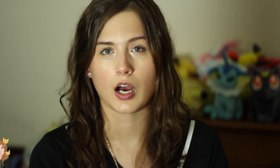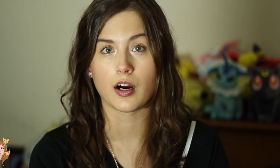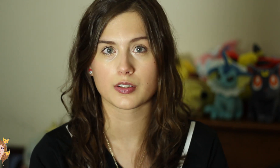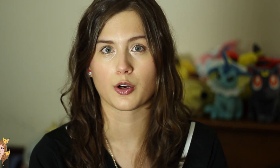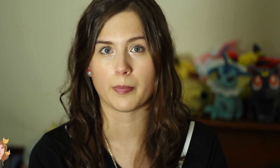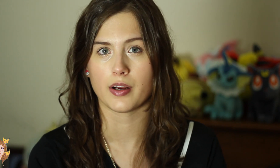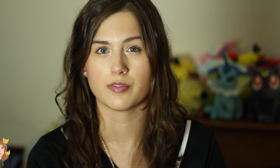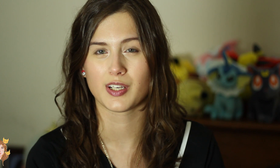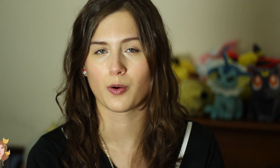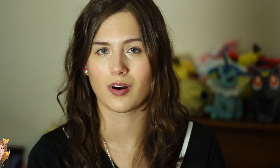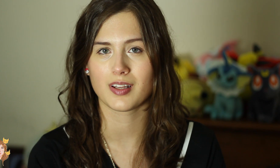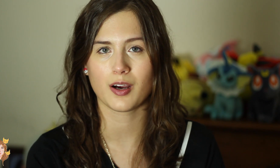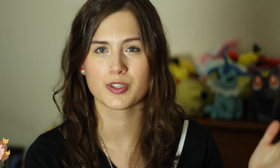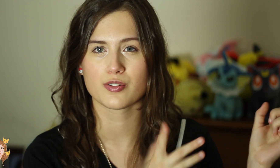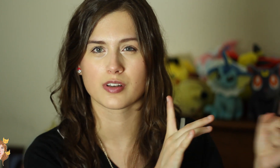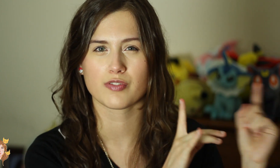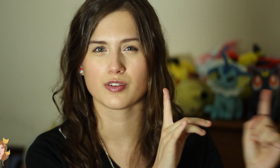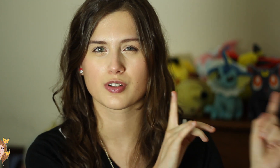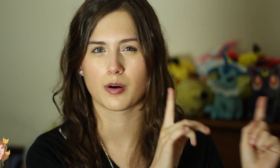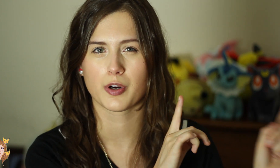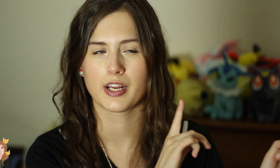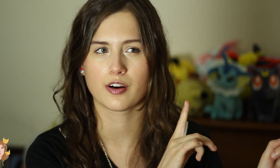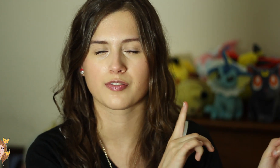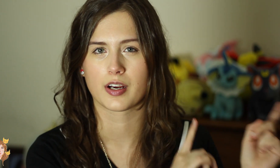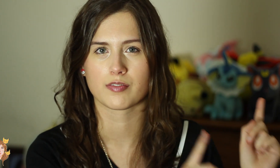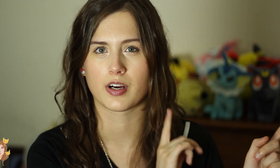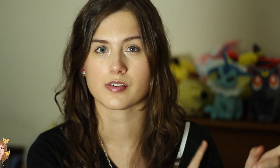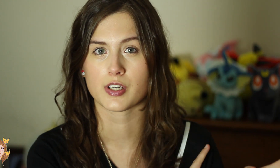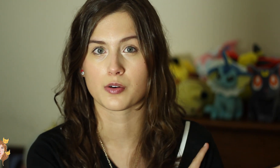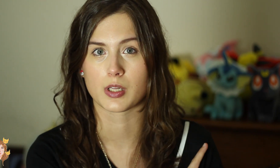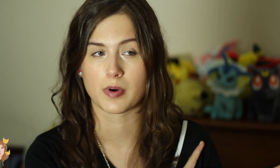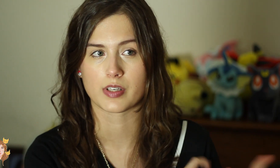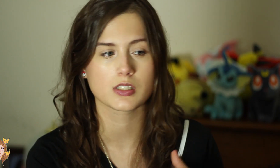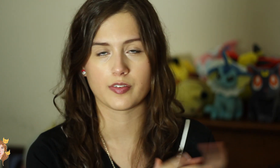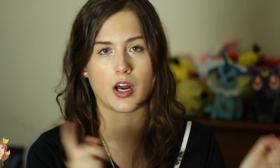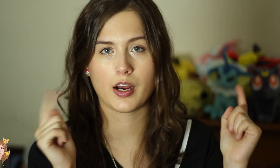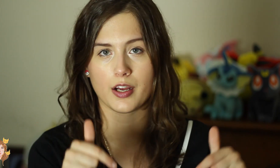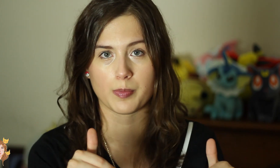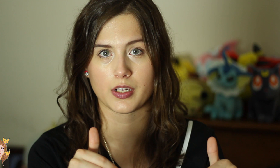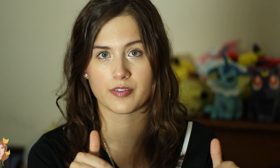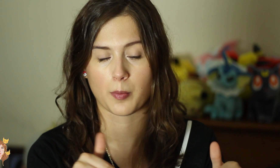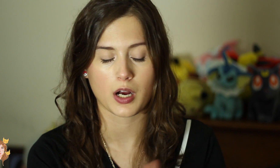I also made a video on that which you can view somewhere here if I can find a video clip of it. If not, it’ll be in the info box.